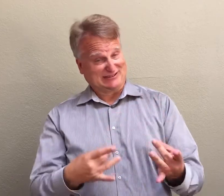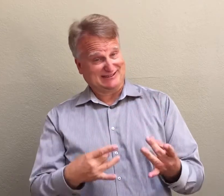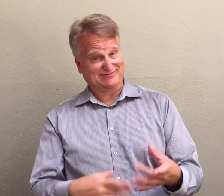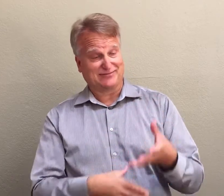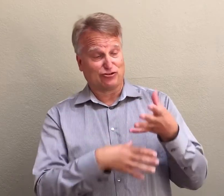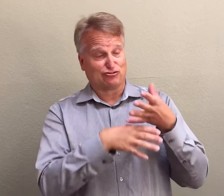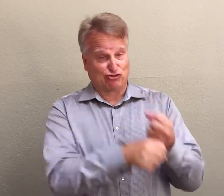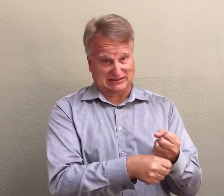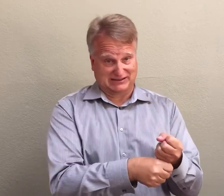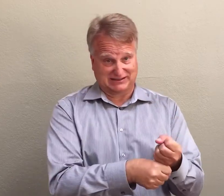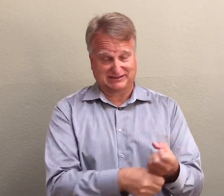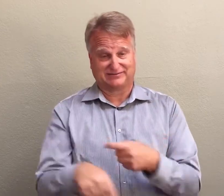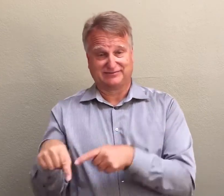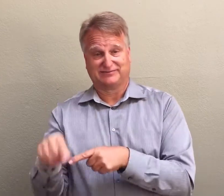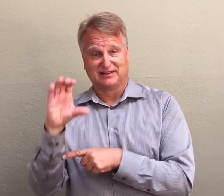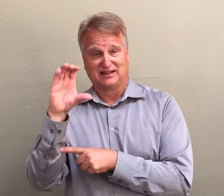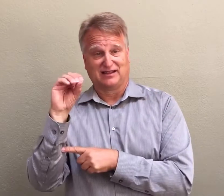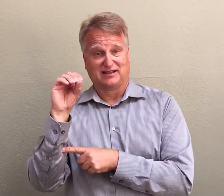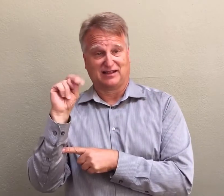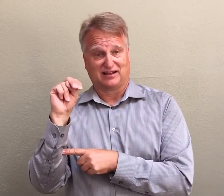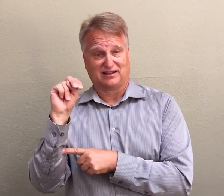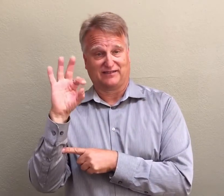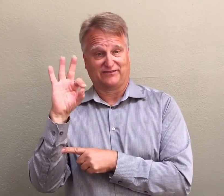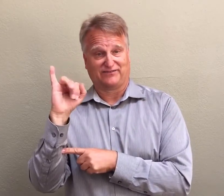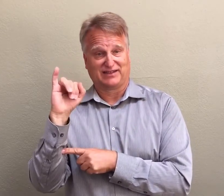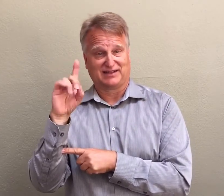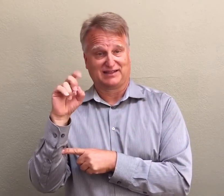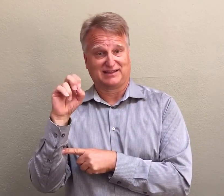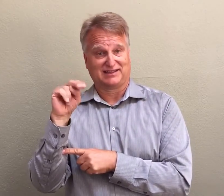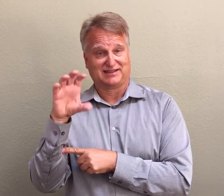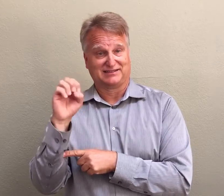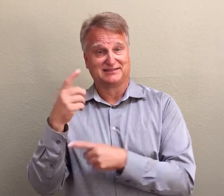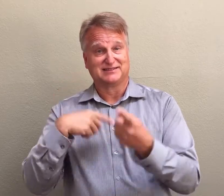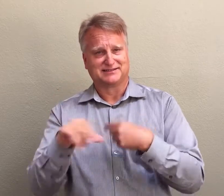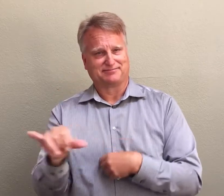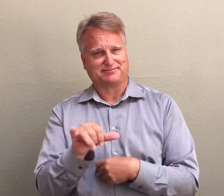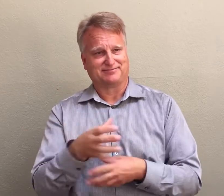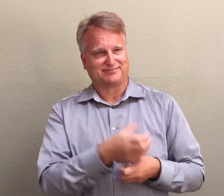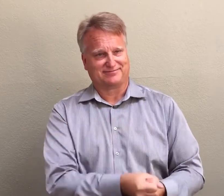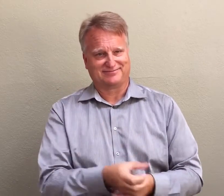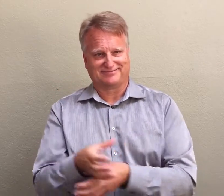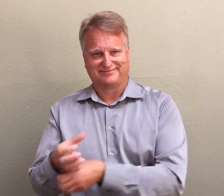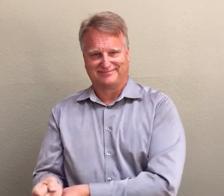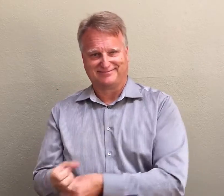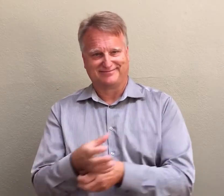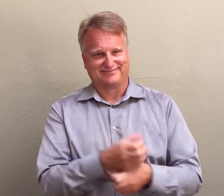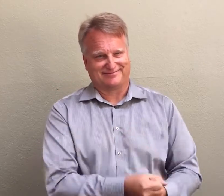It’s interesting that trust and confidence have a similar sign.